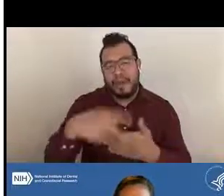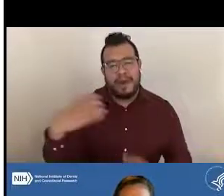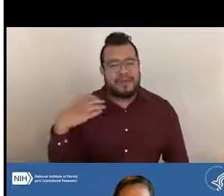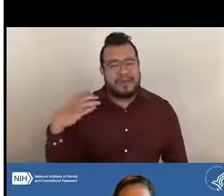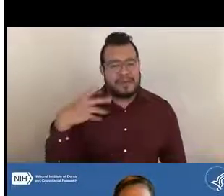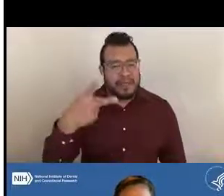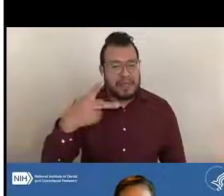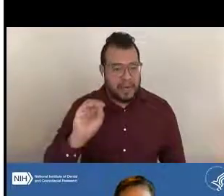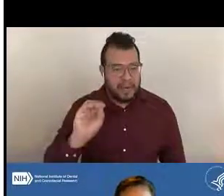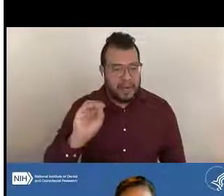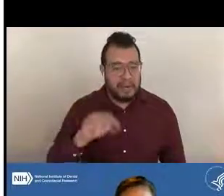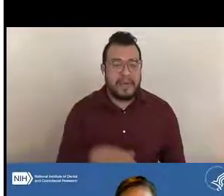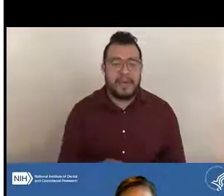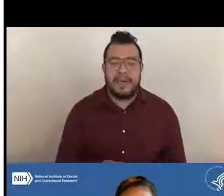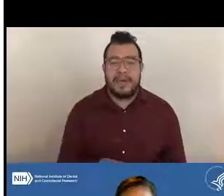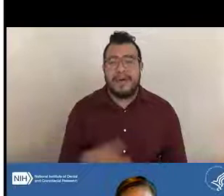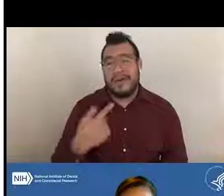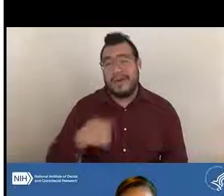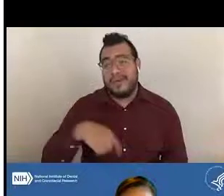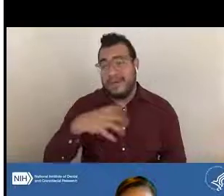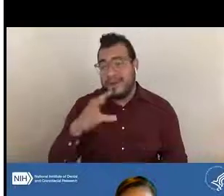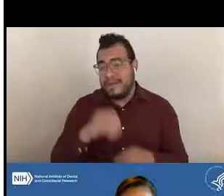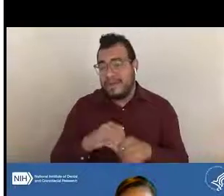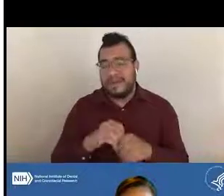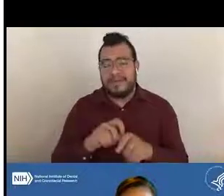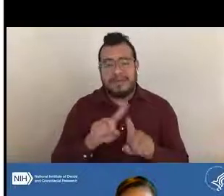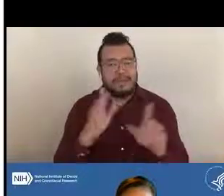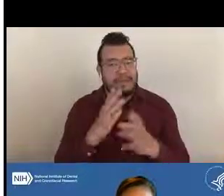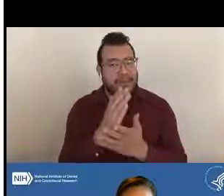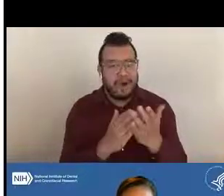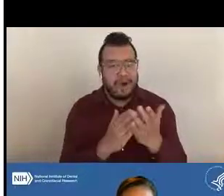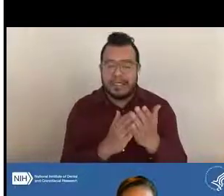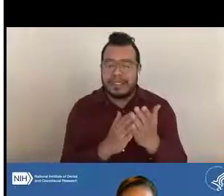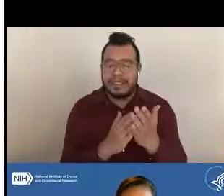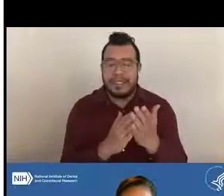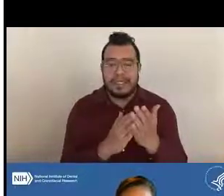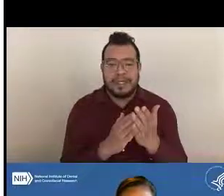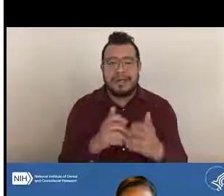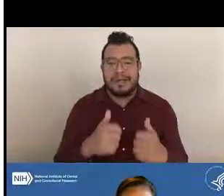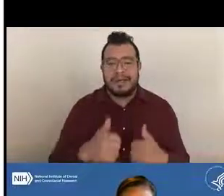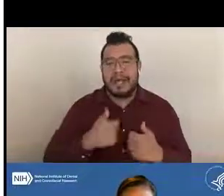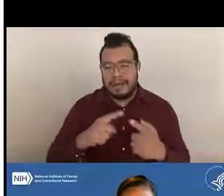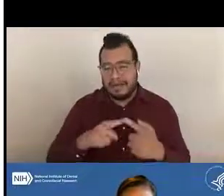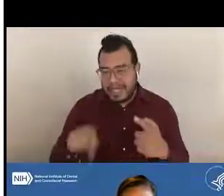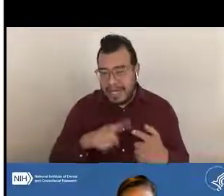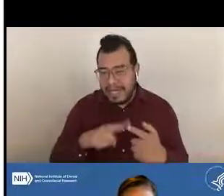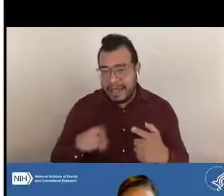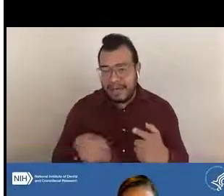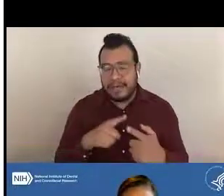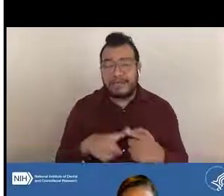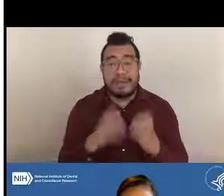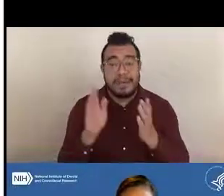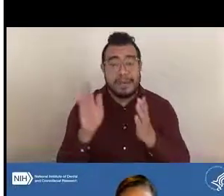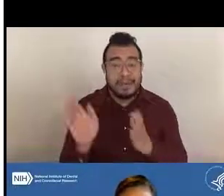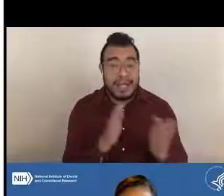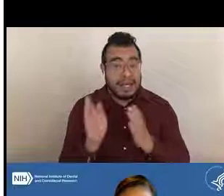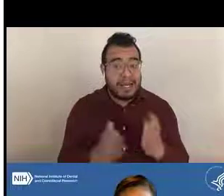We can be involved with many different phases of the grant life cycle. So for example, in the planning phase of your grant,